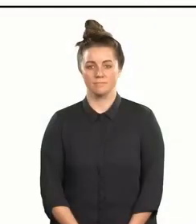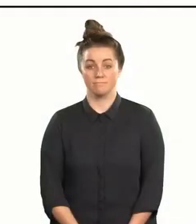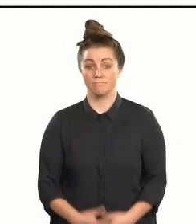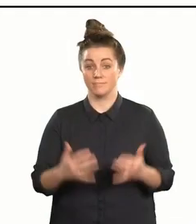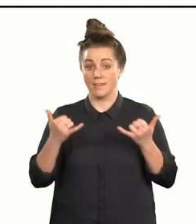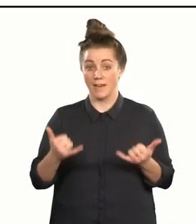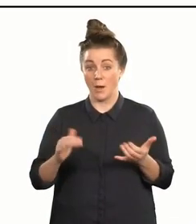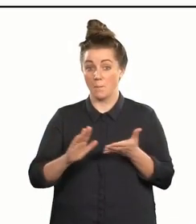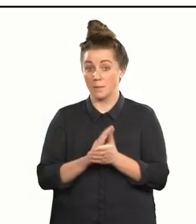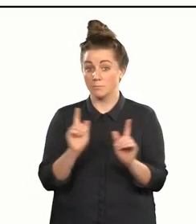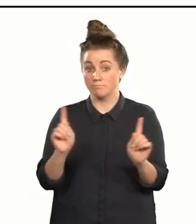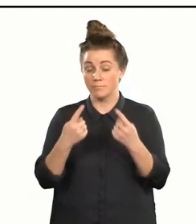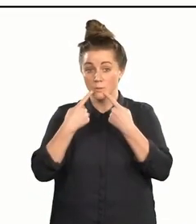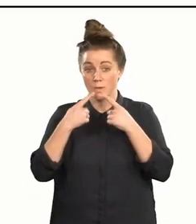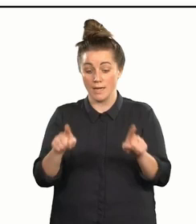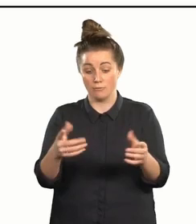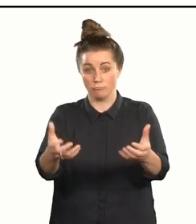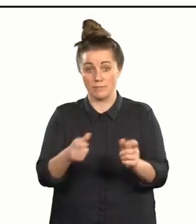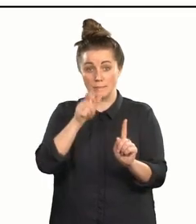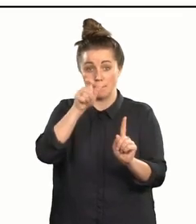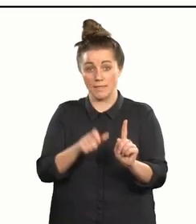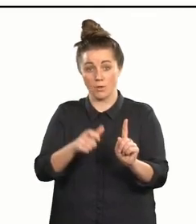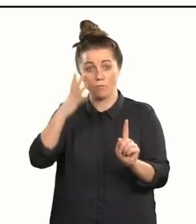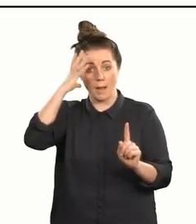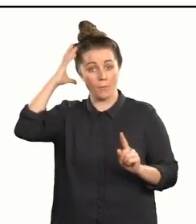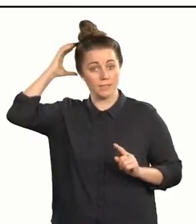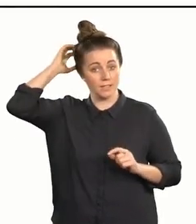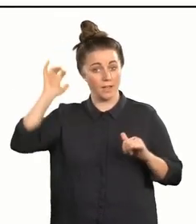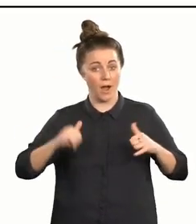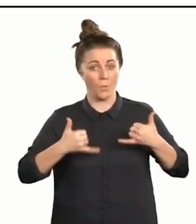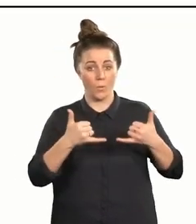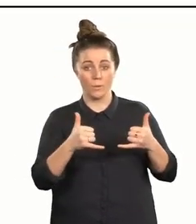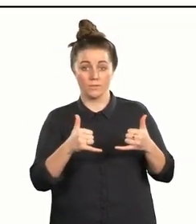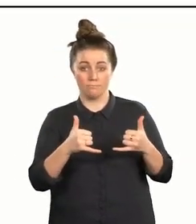It is now my pleasure to announce the recipient of the Māui Tikitiki a Taranga Award,